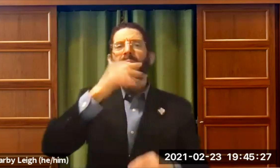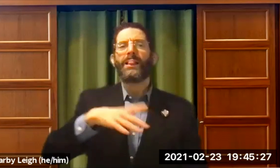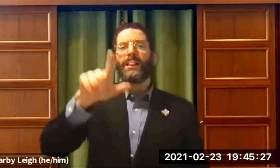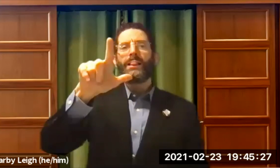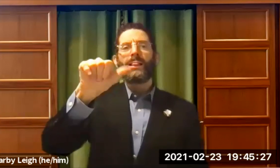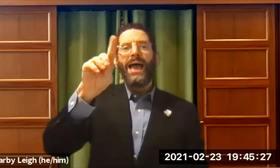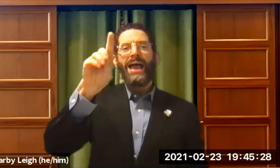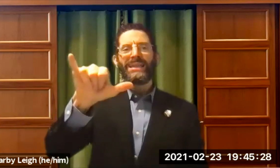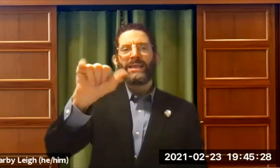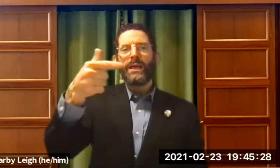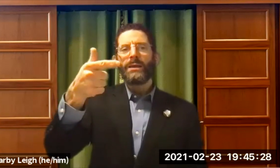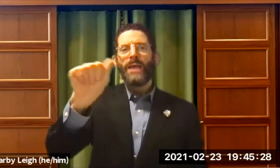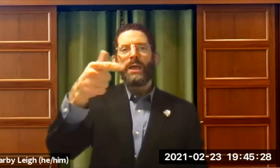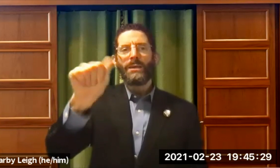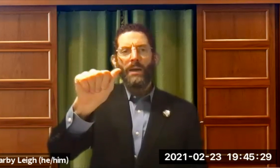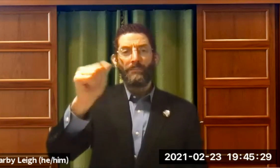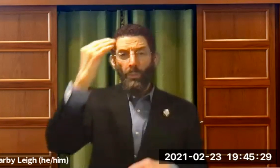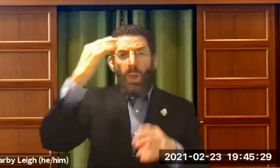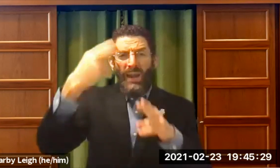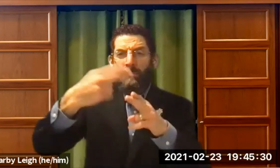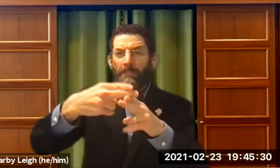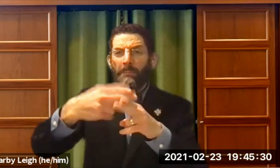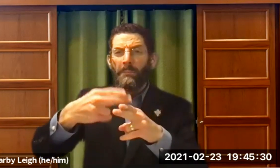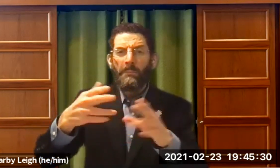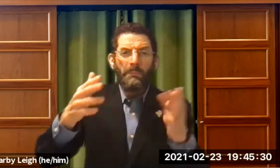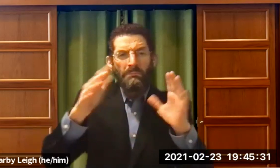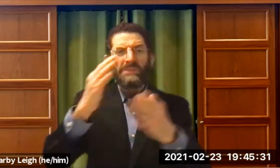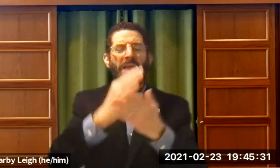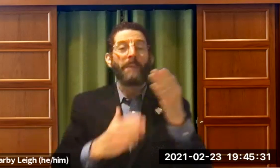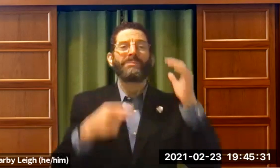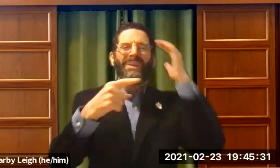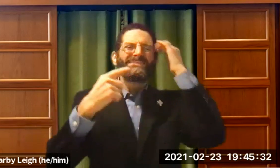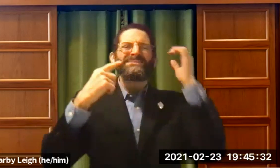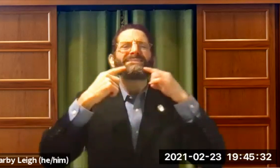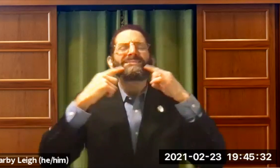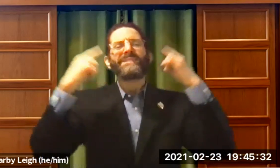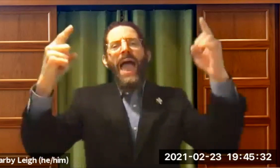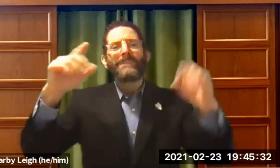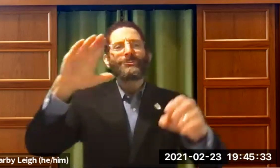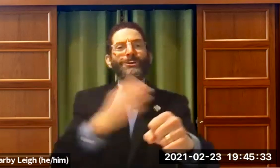You know, that God Gaga sof you?